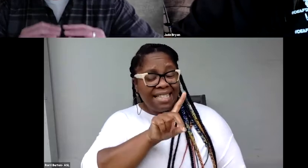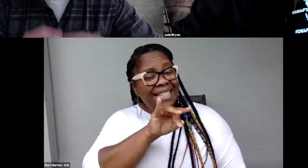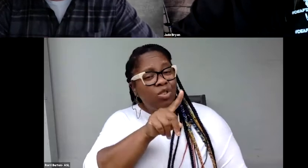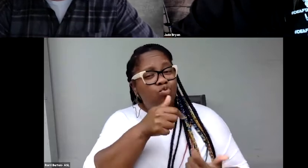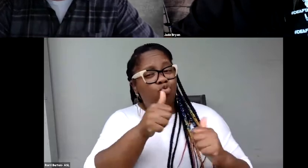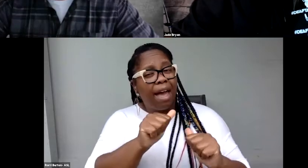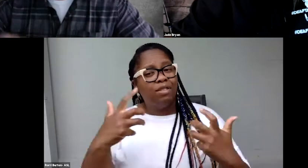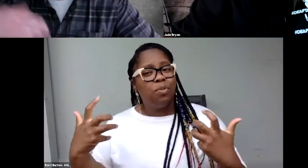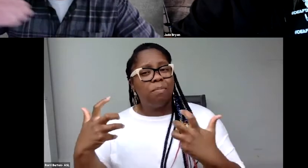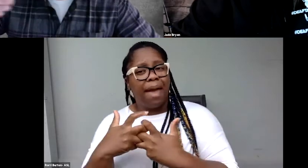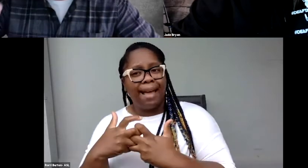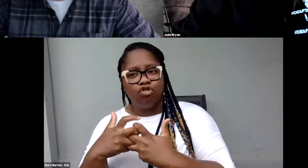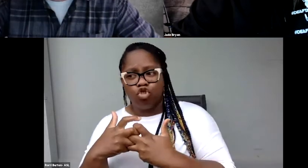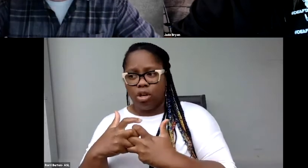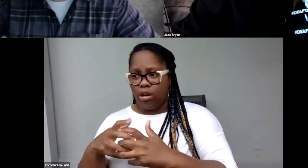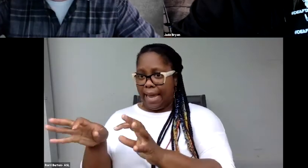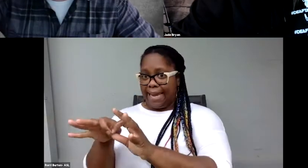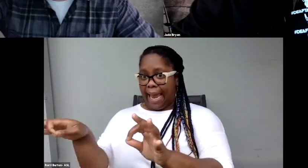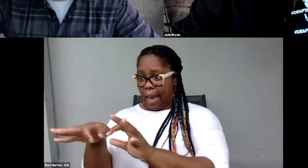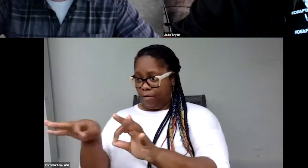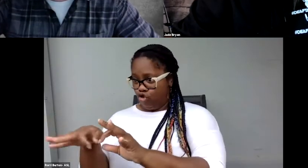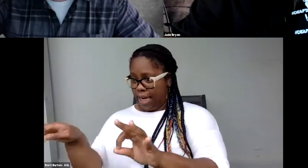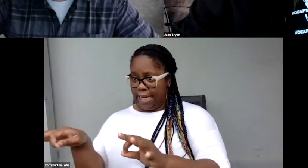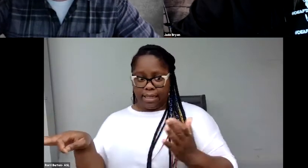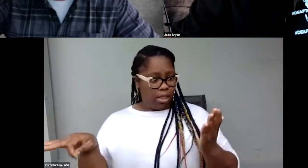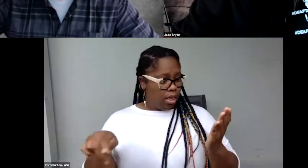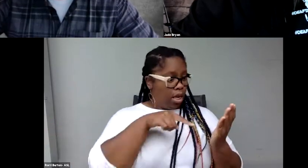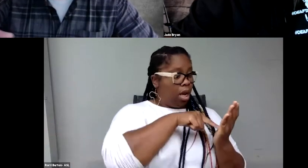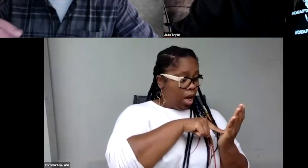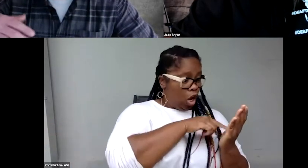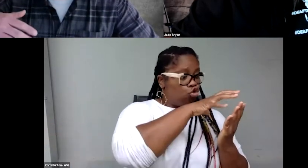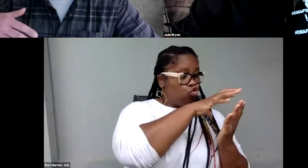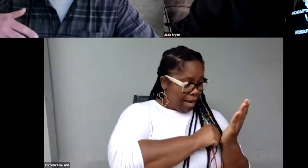the captions with the script for the voiceover or whether there were